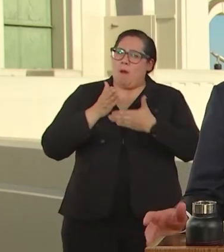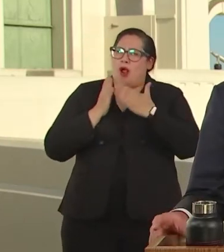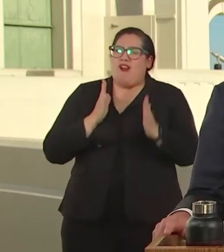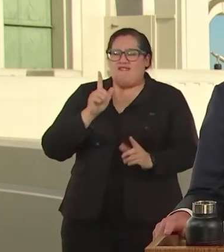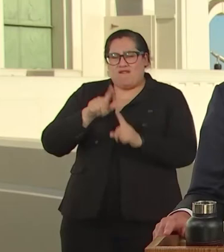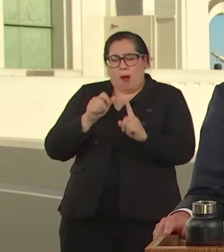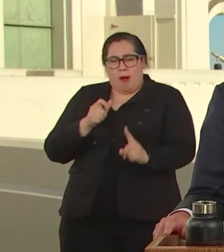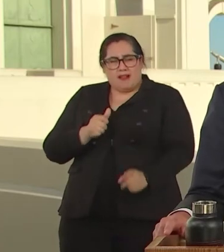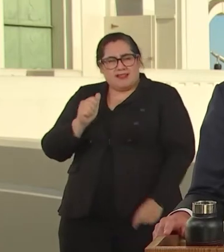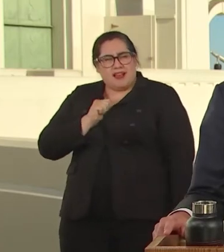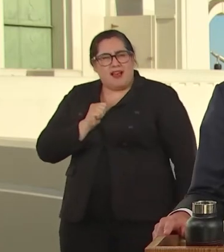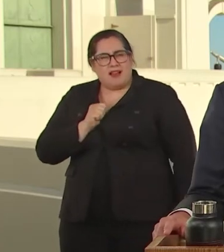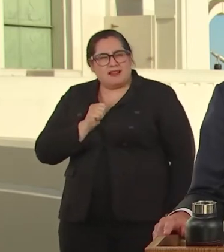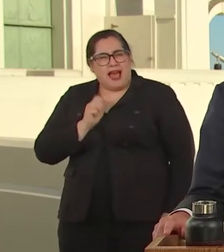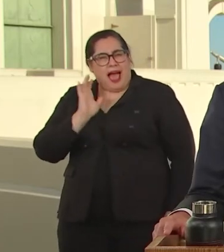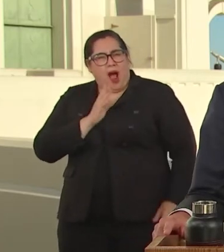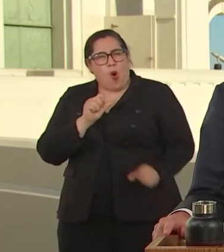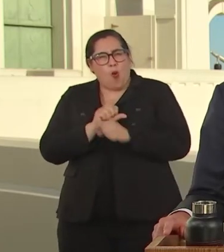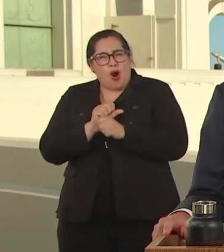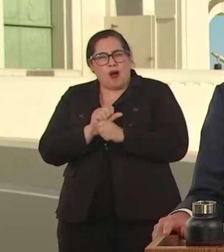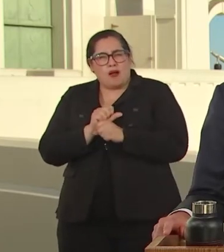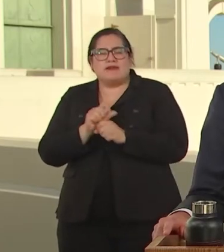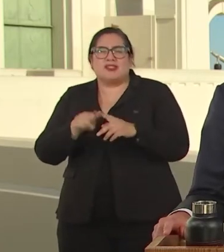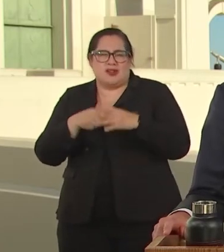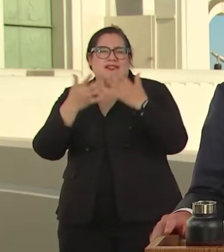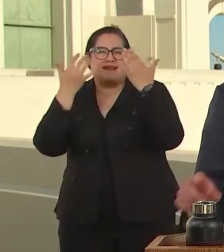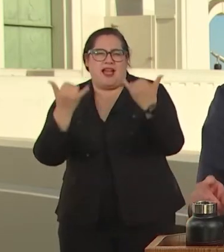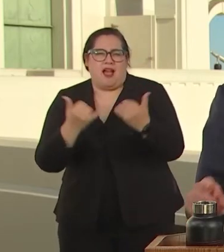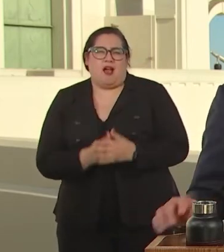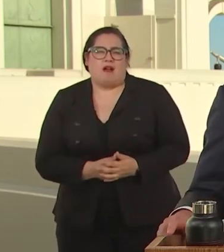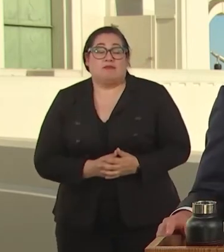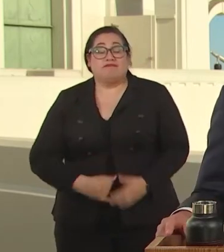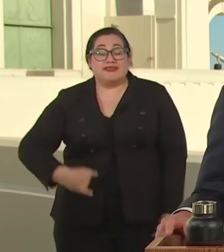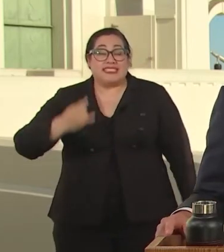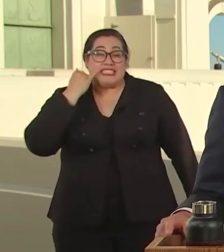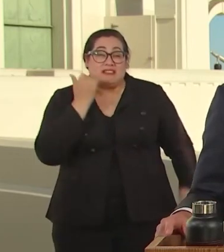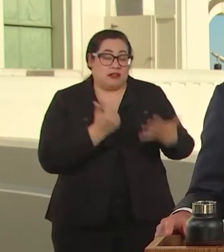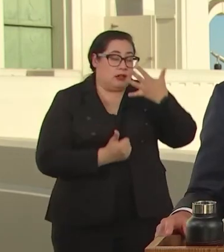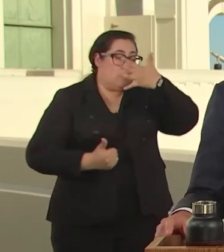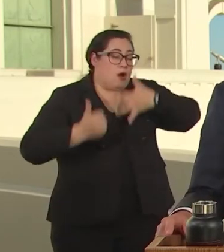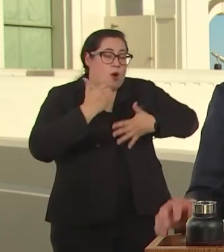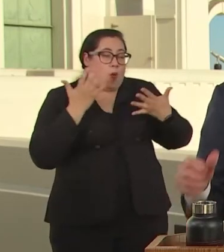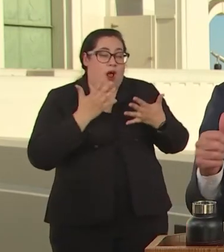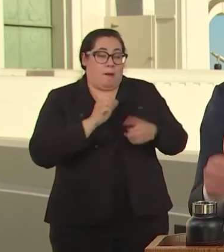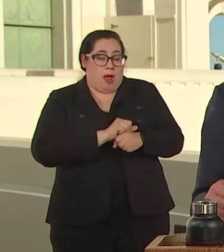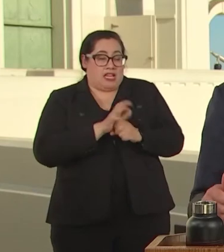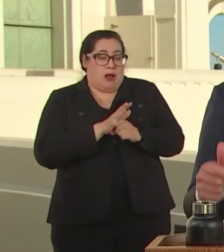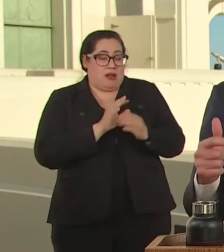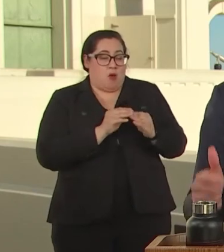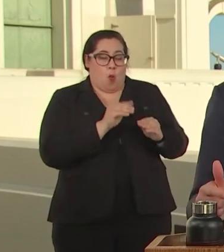OUR WORK STARTS NOW AND IF JOB ONE IS TO END THIS PANDEMIC AND